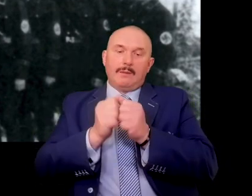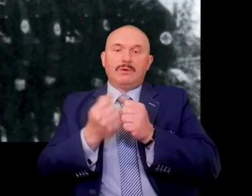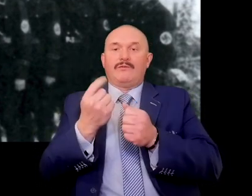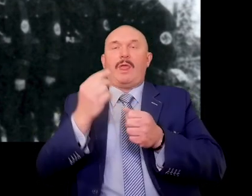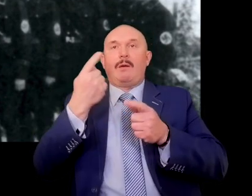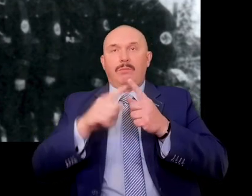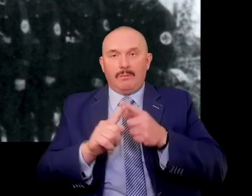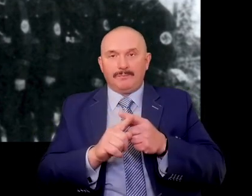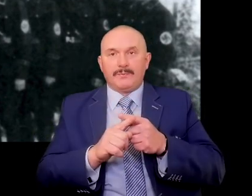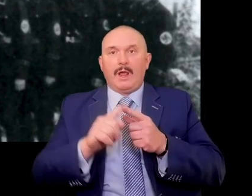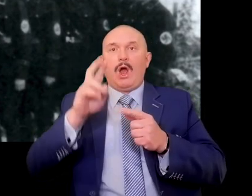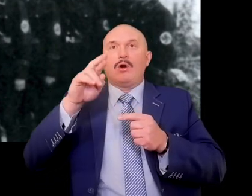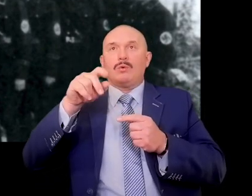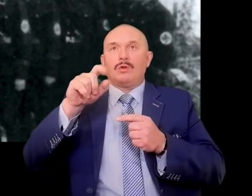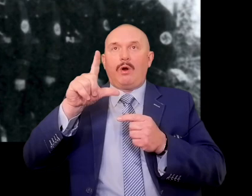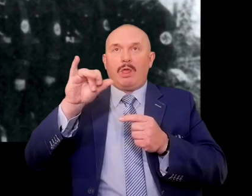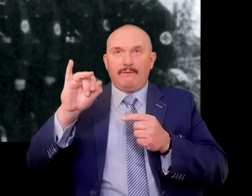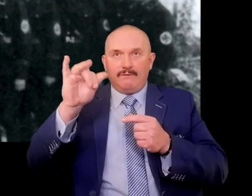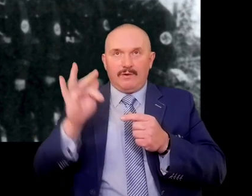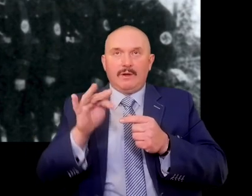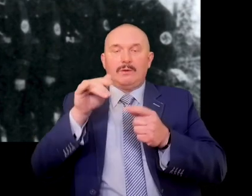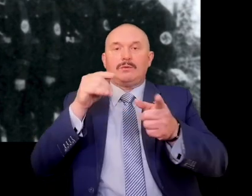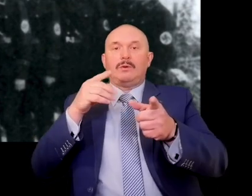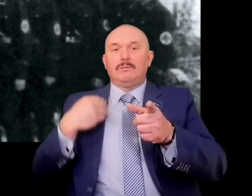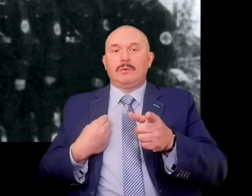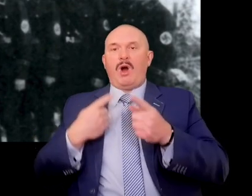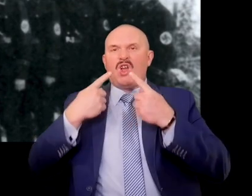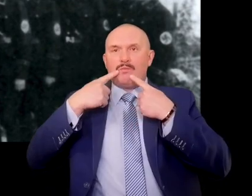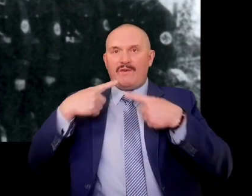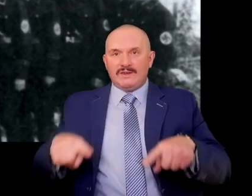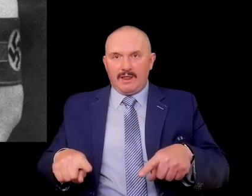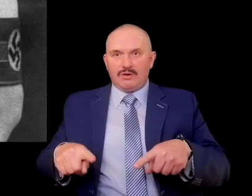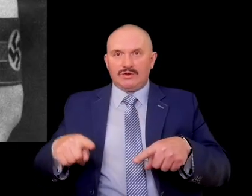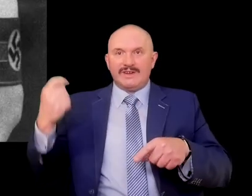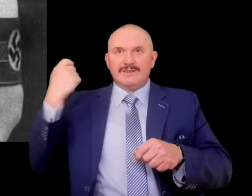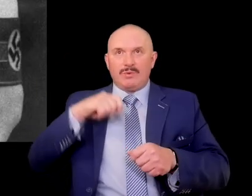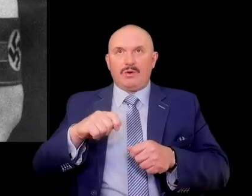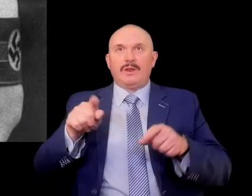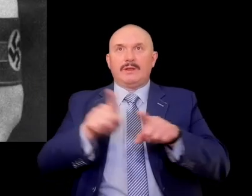Responsibility for the crimes committed in Piasnica was borne by Albert Forster,